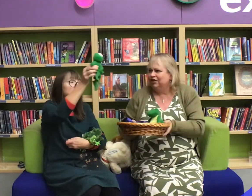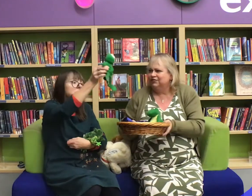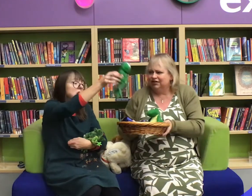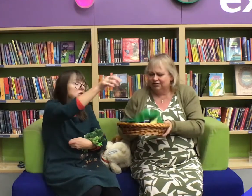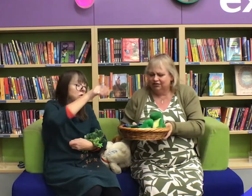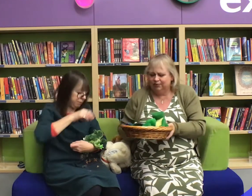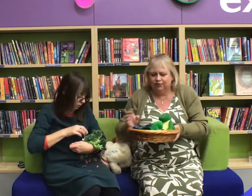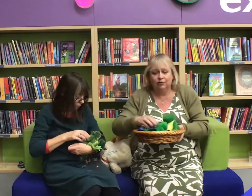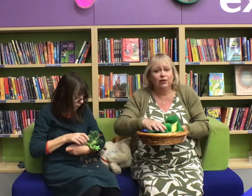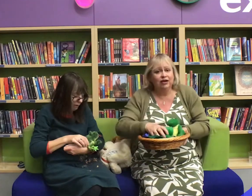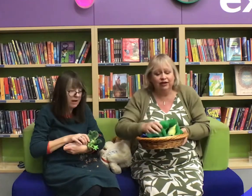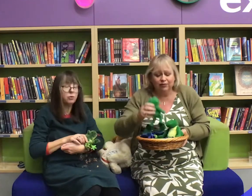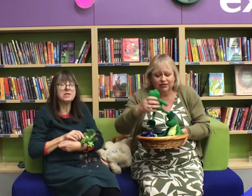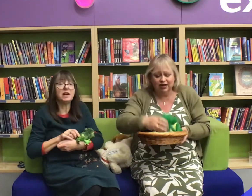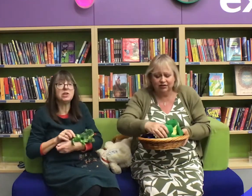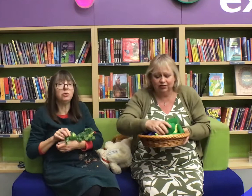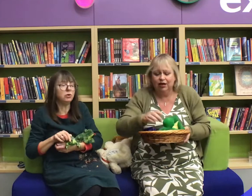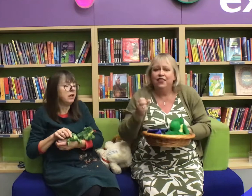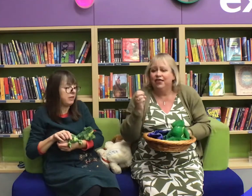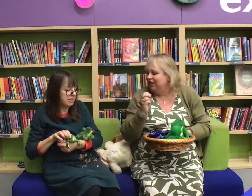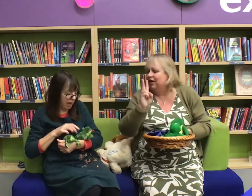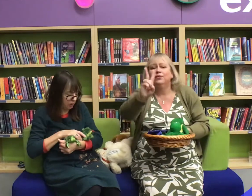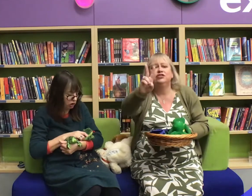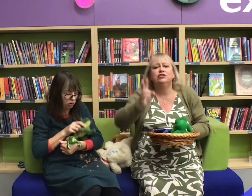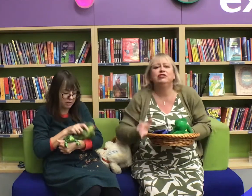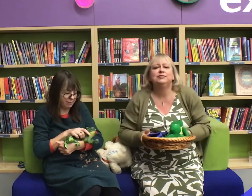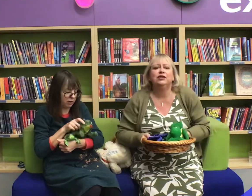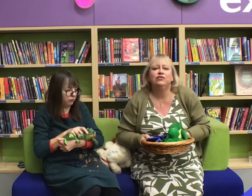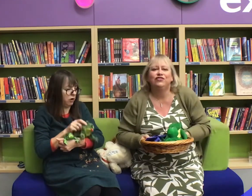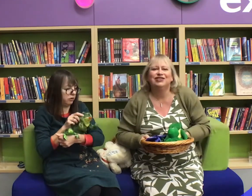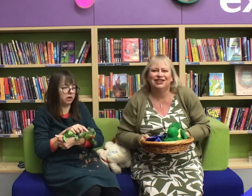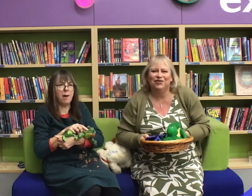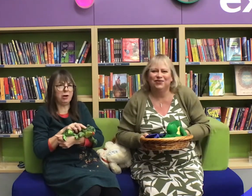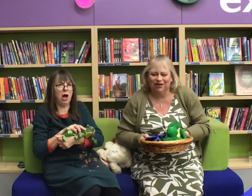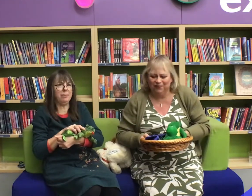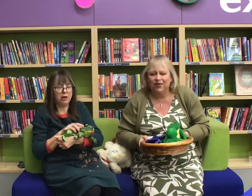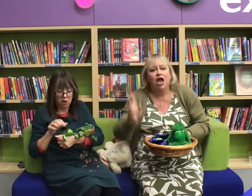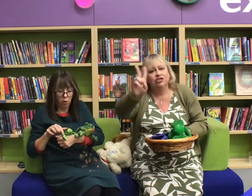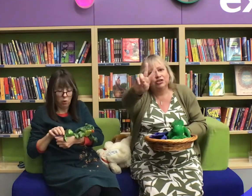One jumped into the pool where it was nice and cool then there were two green speckled frogs, glub glub!